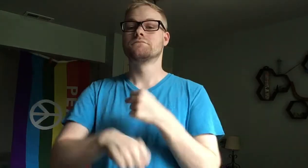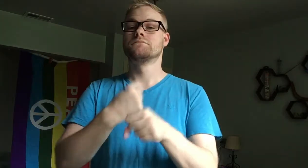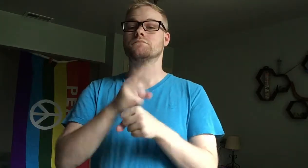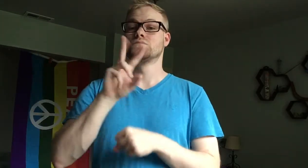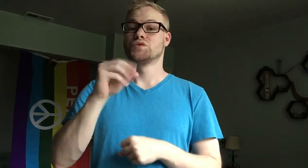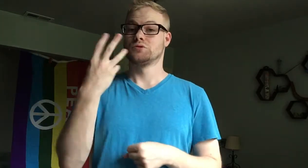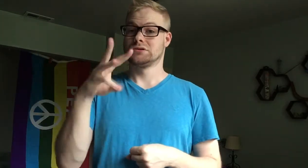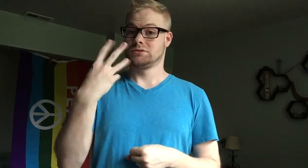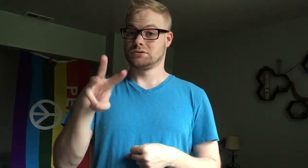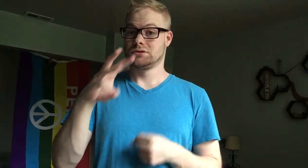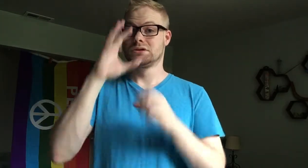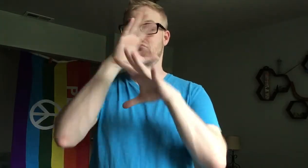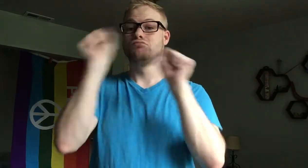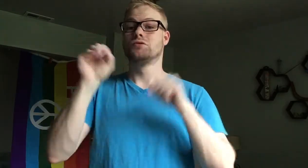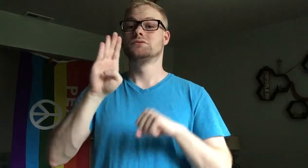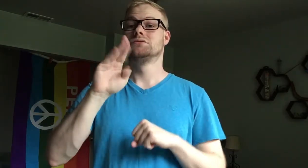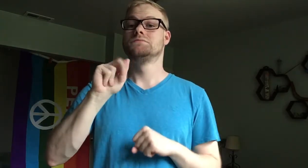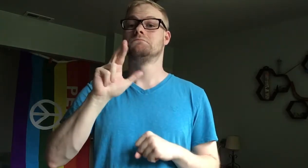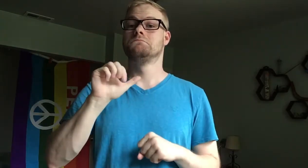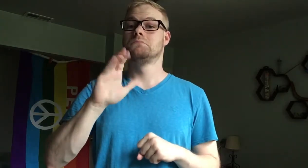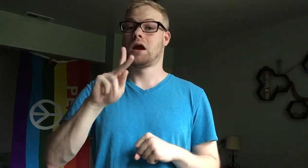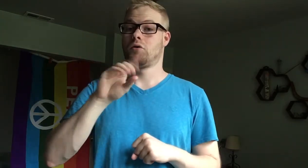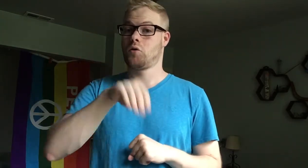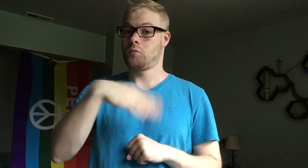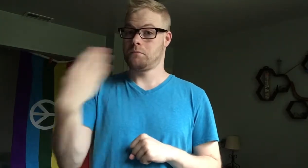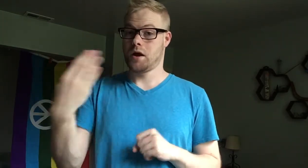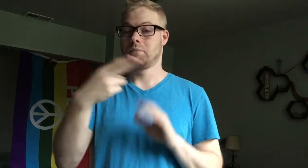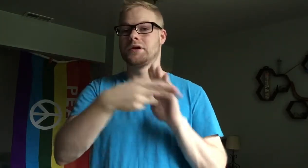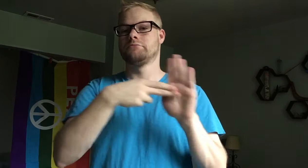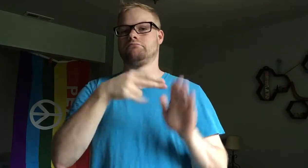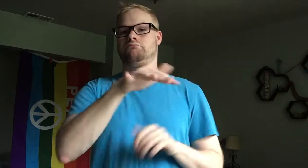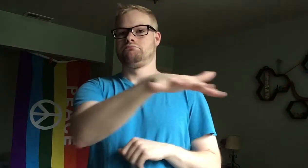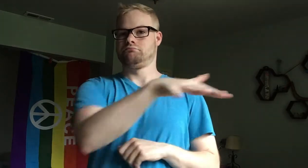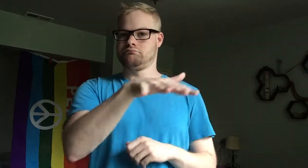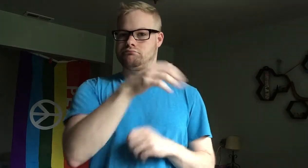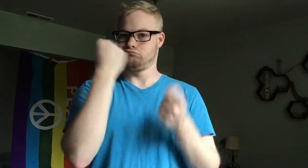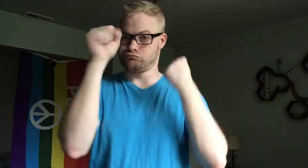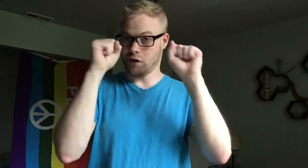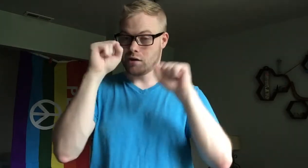In 2016, President Barack Obama designated the site of the riots—